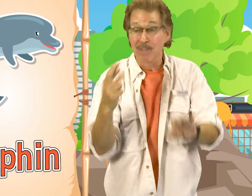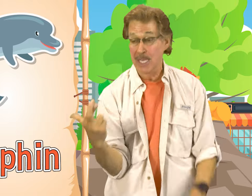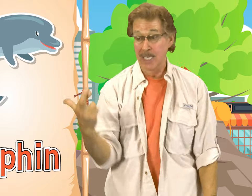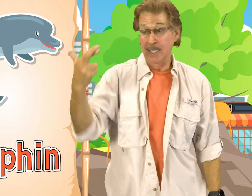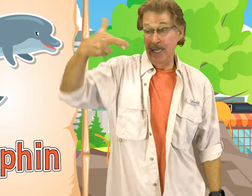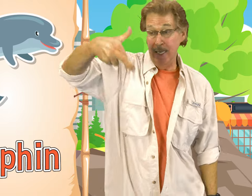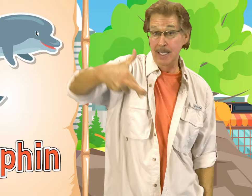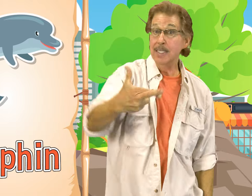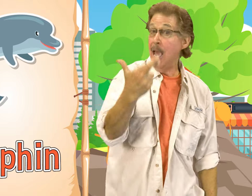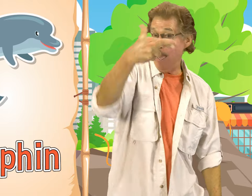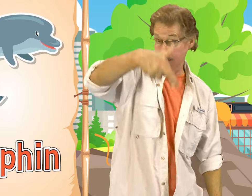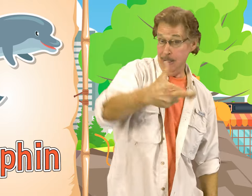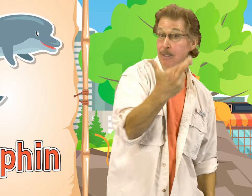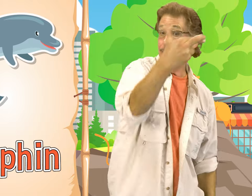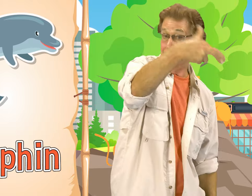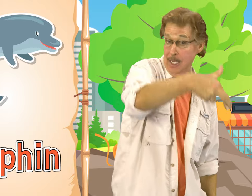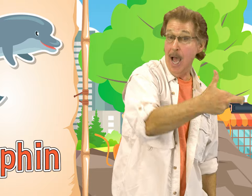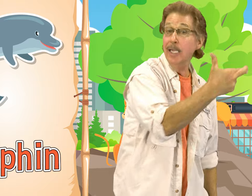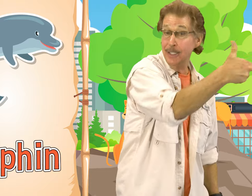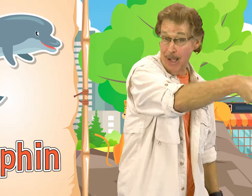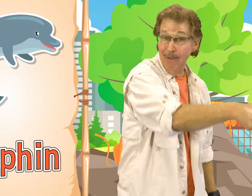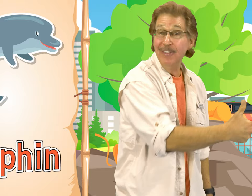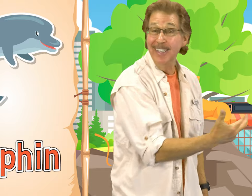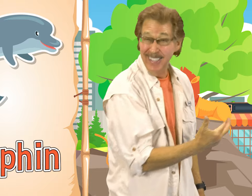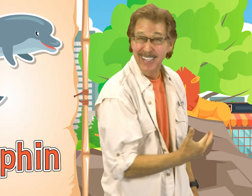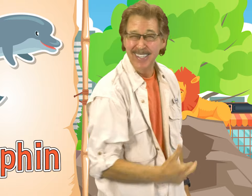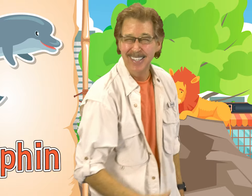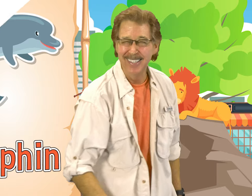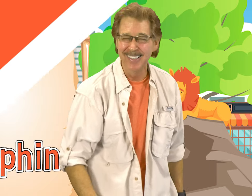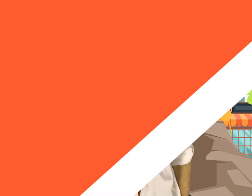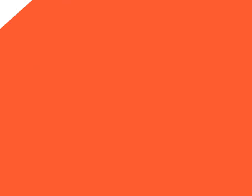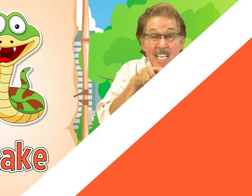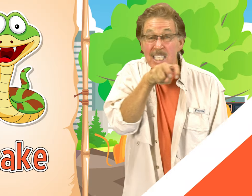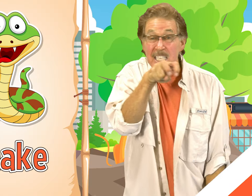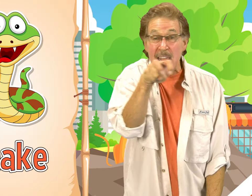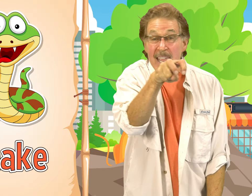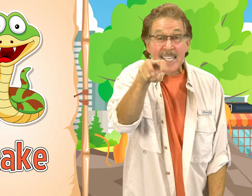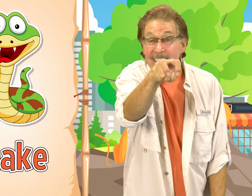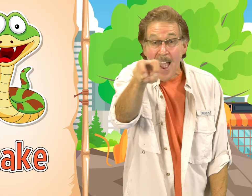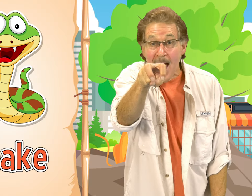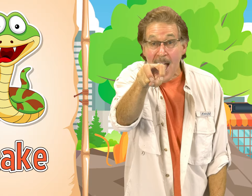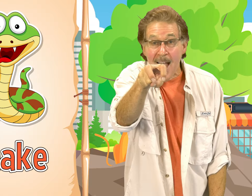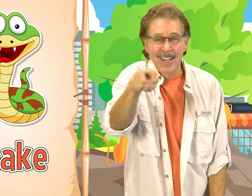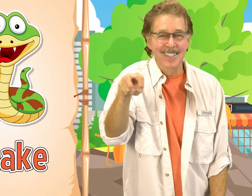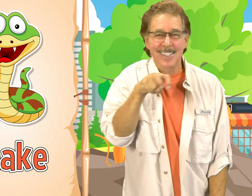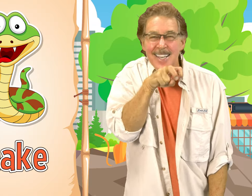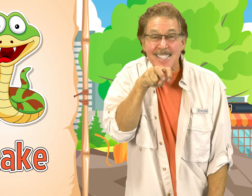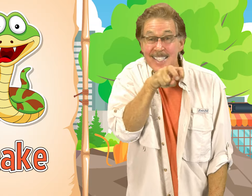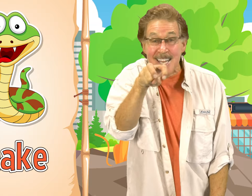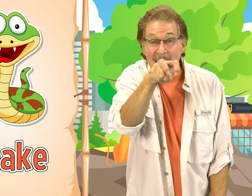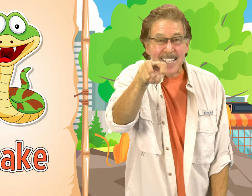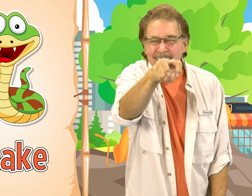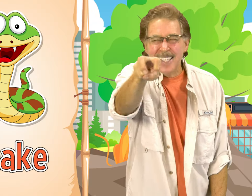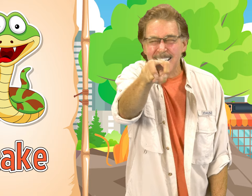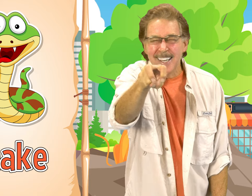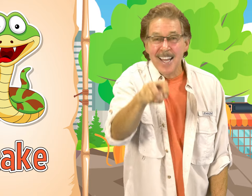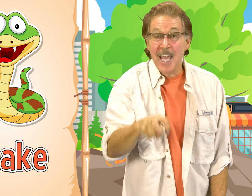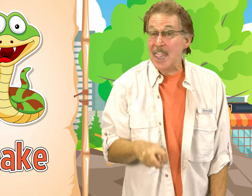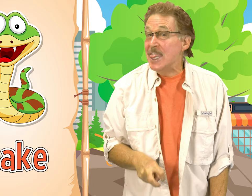This is how you sign dolphin Snake